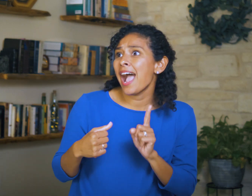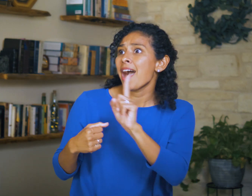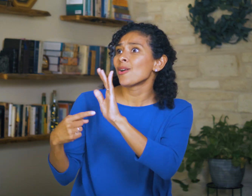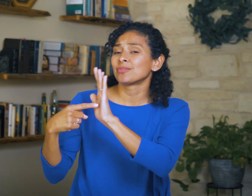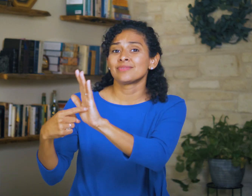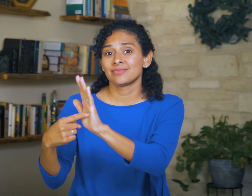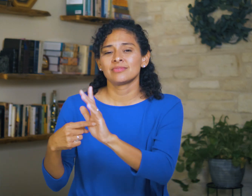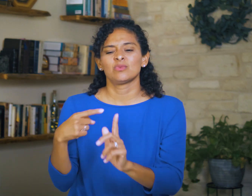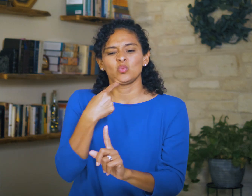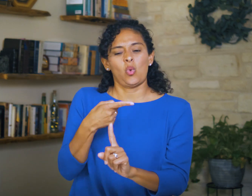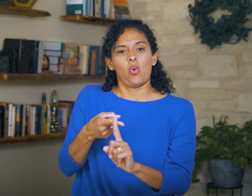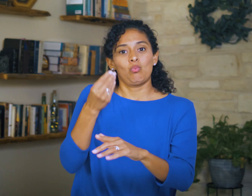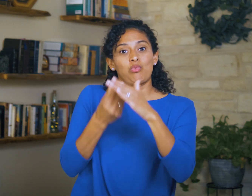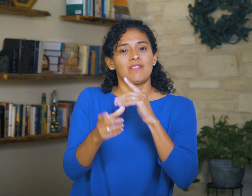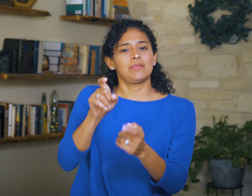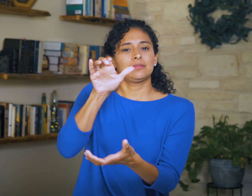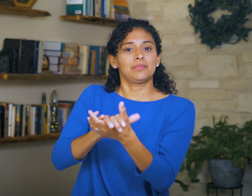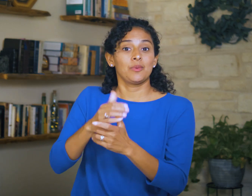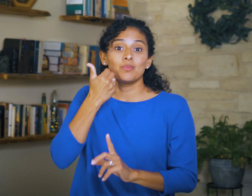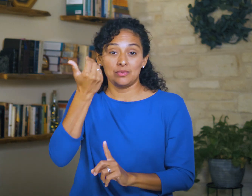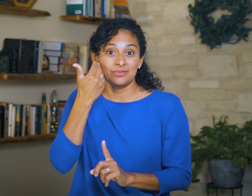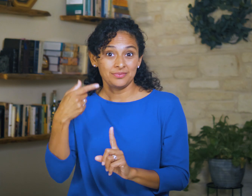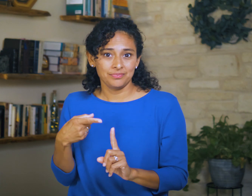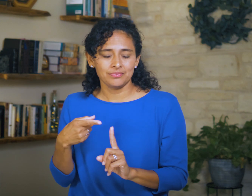by marrying a prostitute.